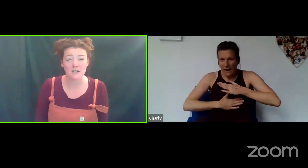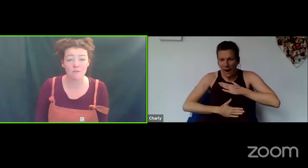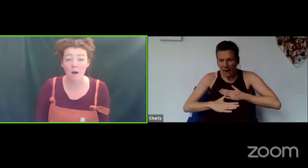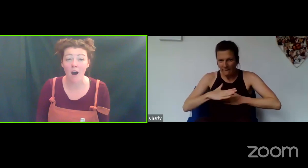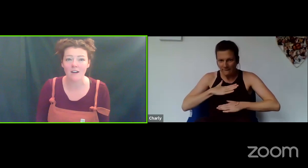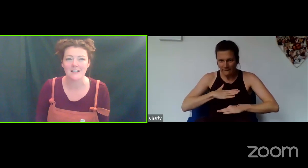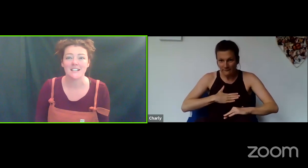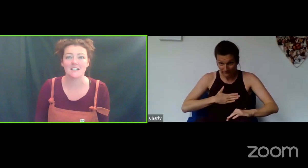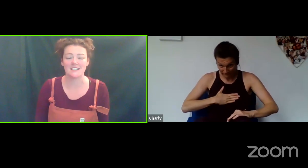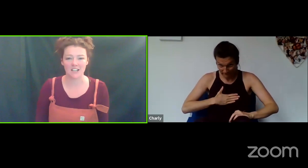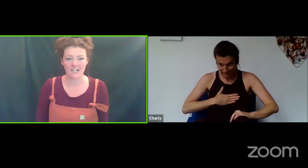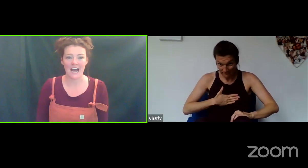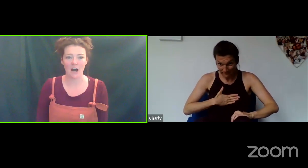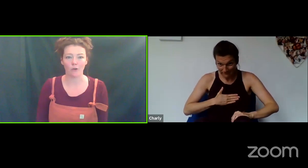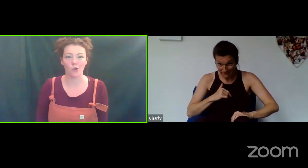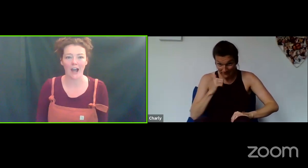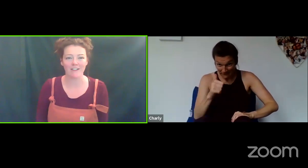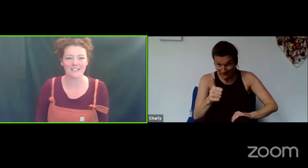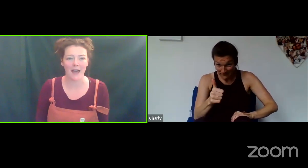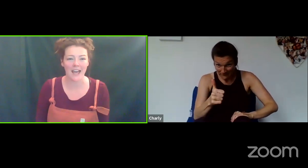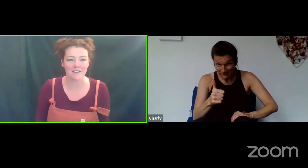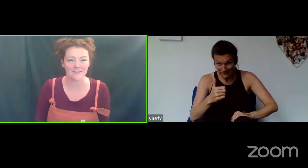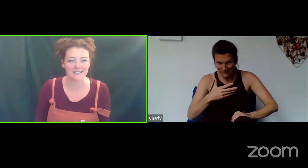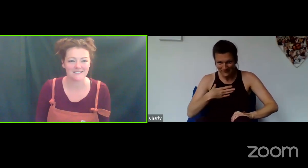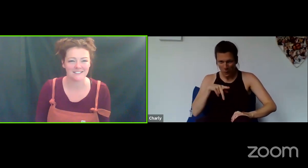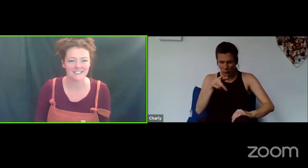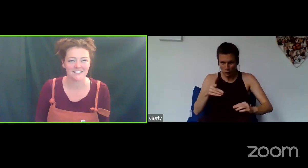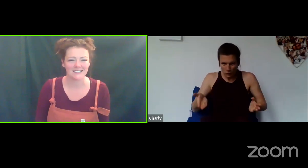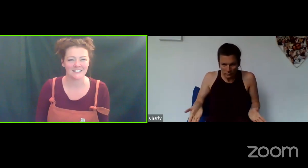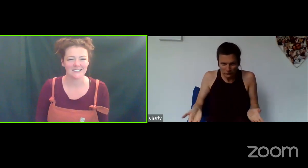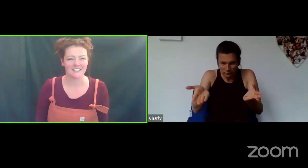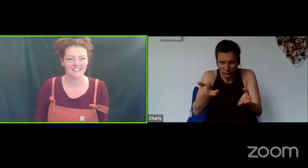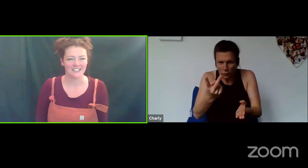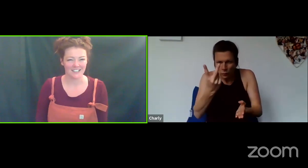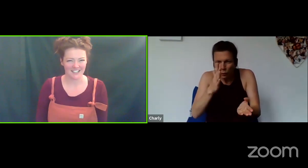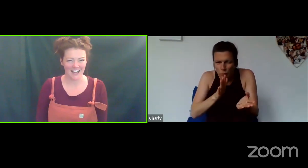different parts to decide how your character behaves...